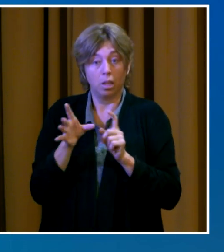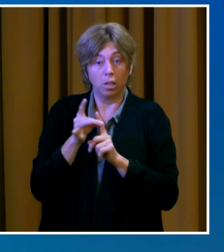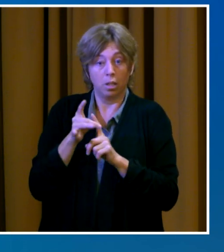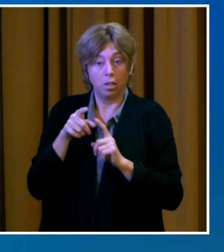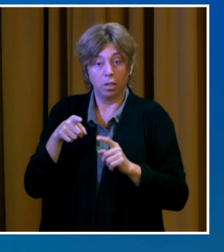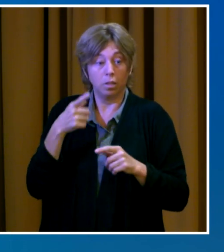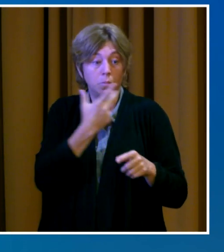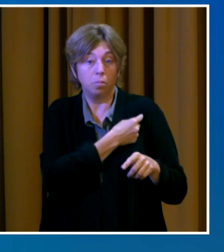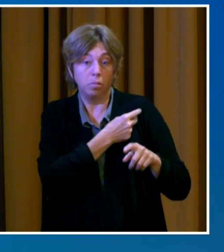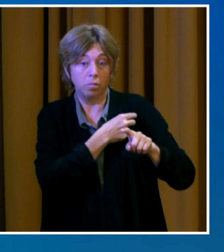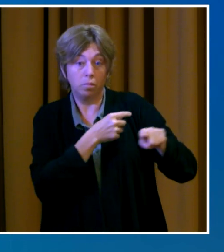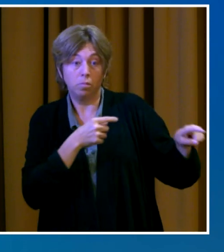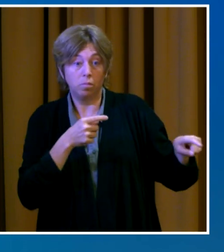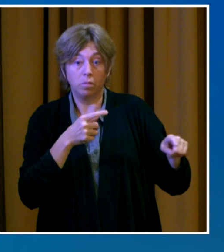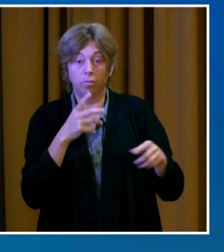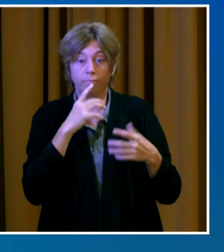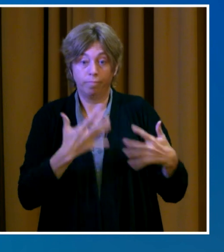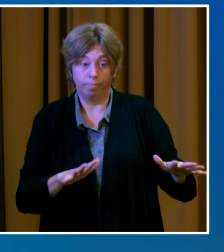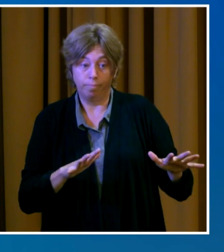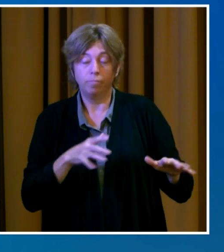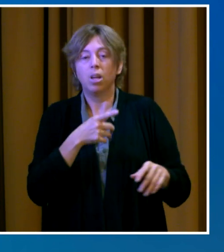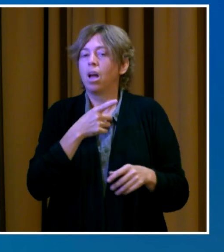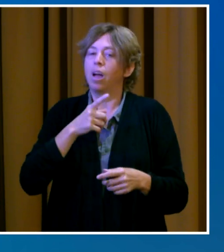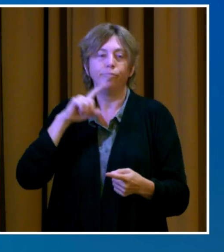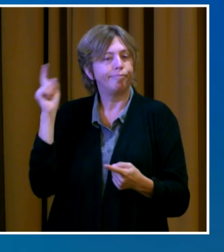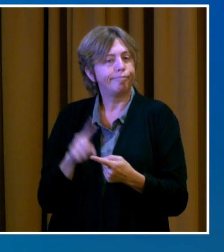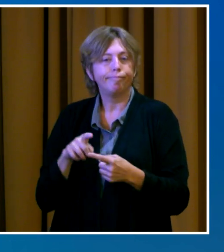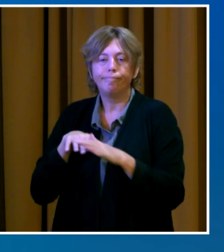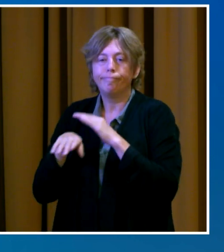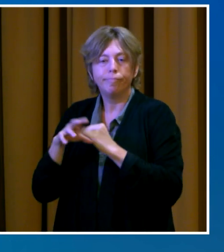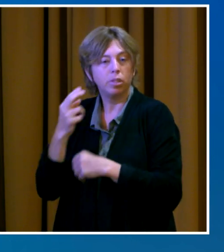hospitalization by as much as 90%.